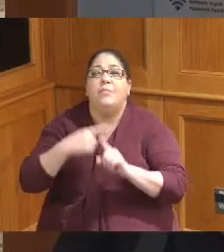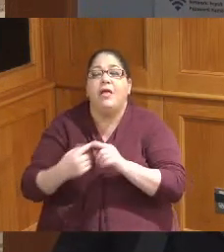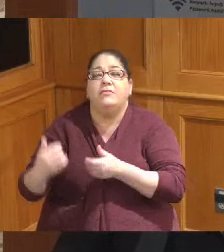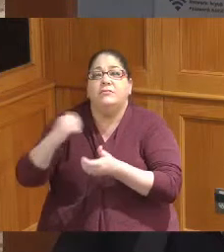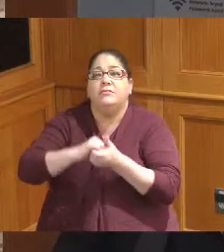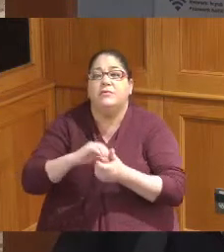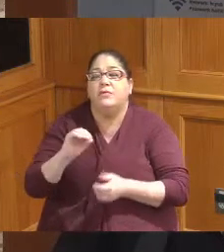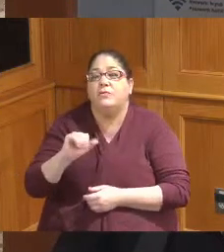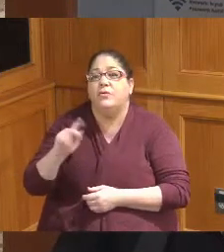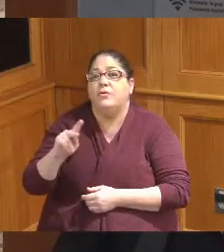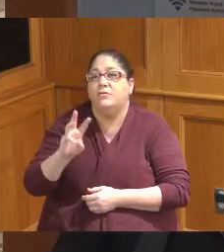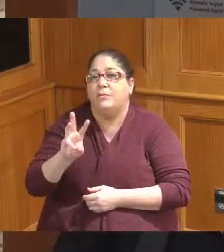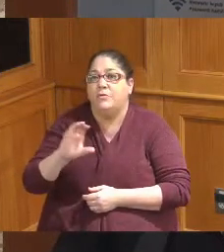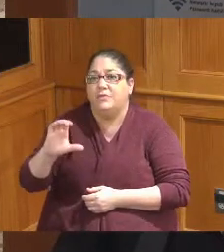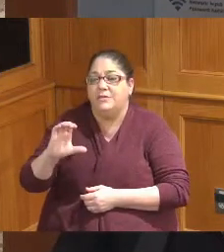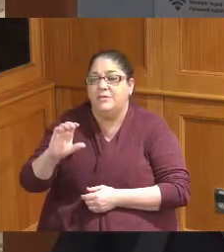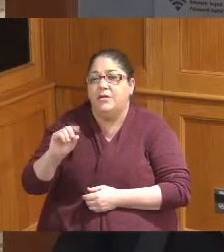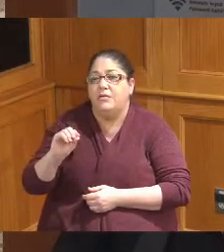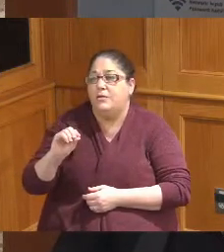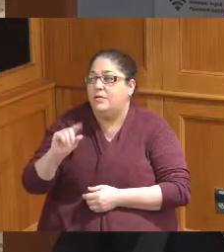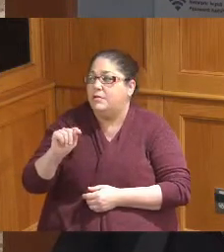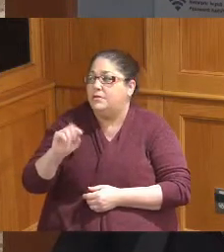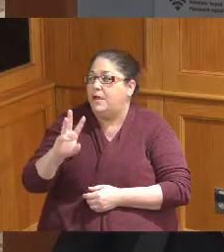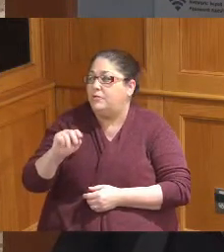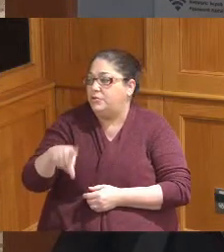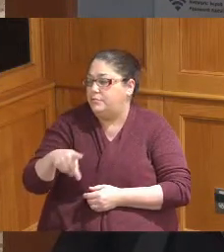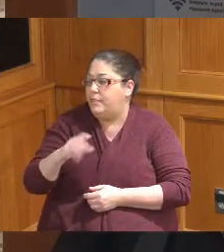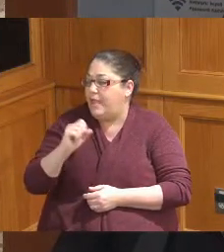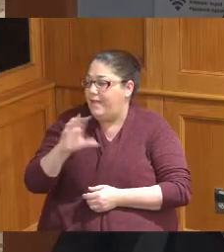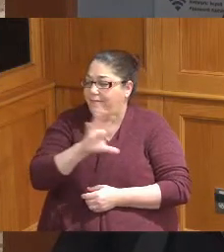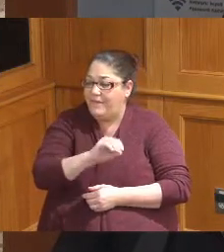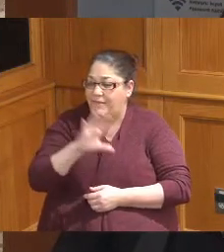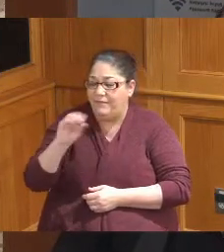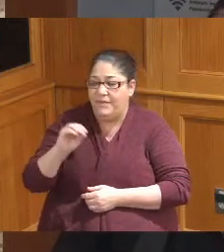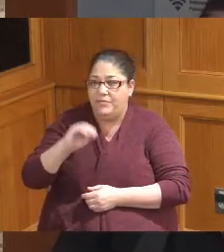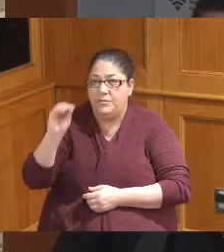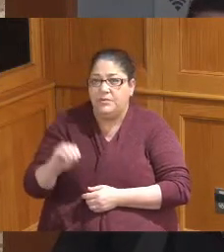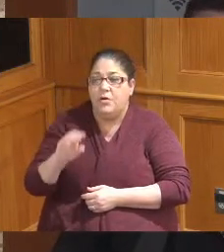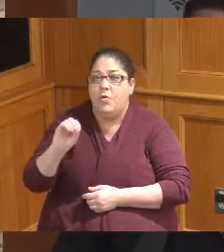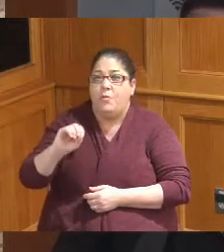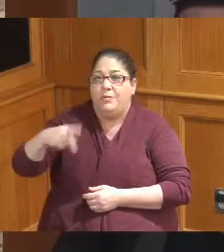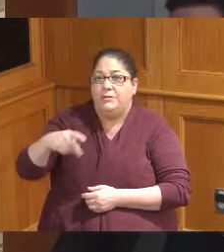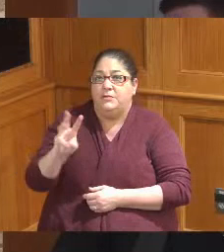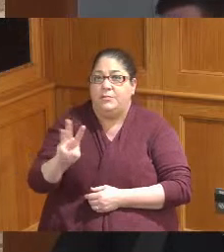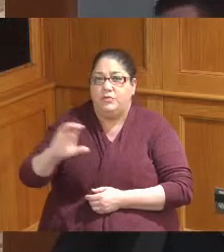from Colerain Township and a 50 50 cost share between the OPWC Grant and the remaining funds